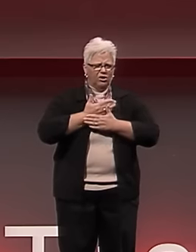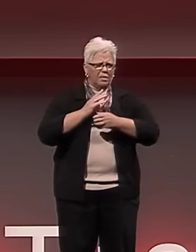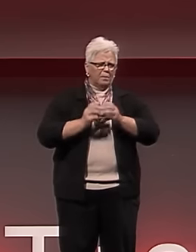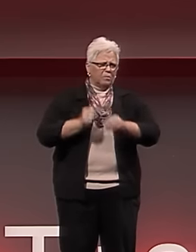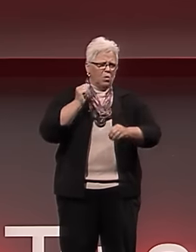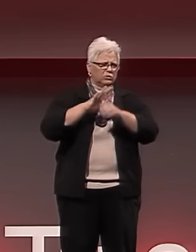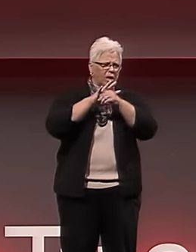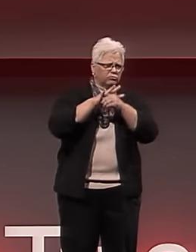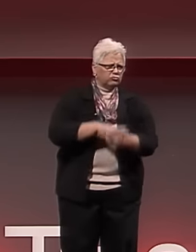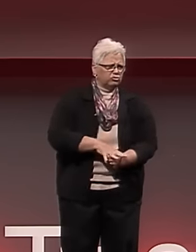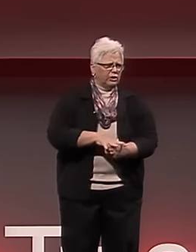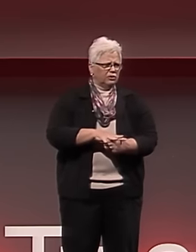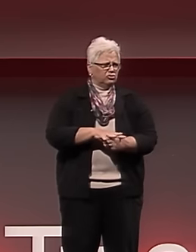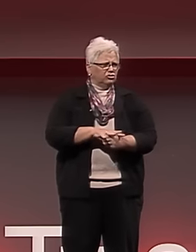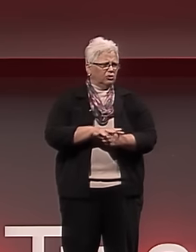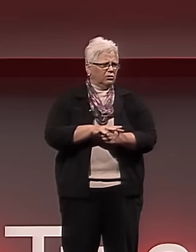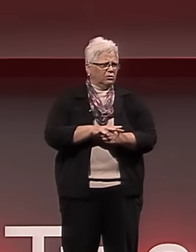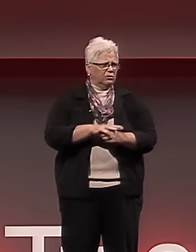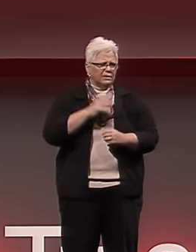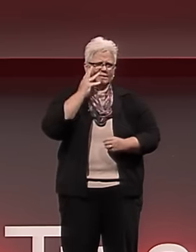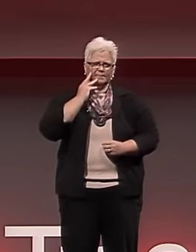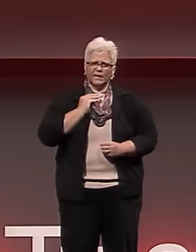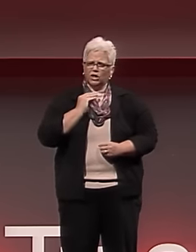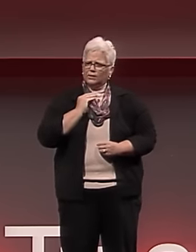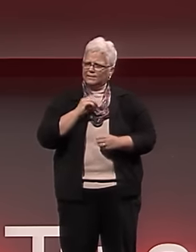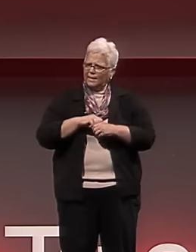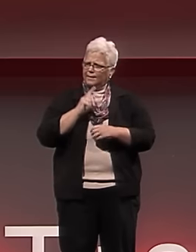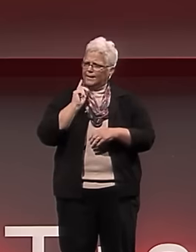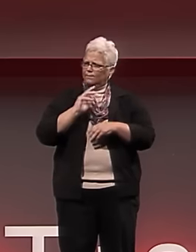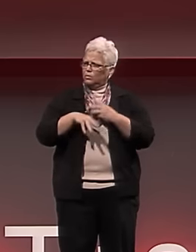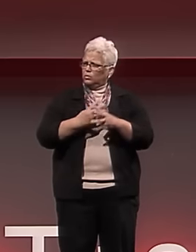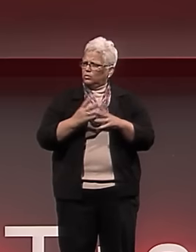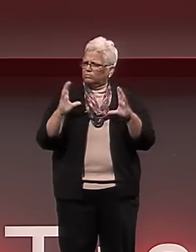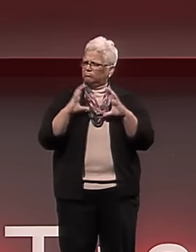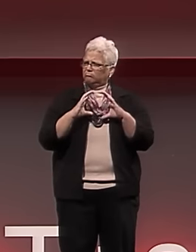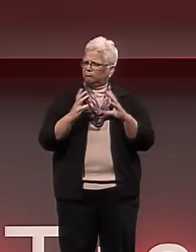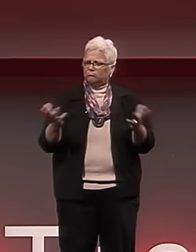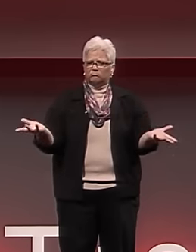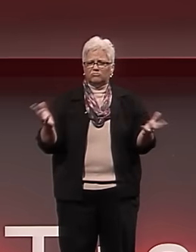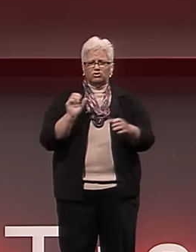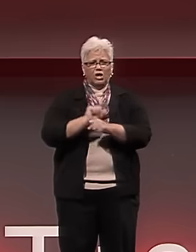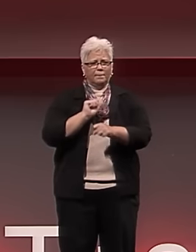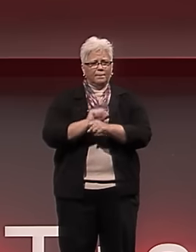and that was the darkest, most oppressive era of the Deaf world.